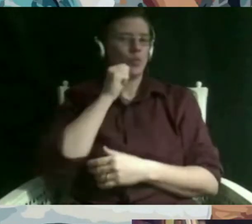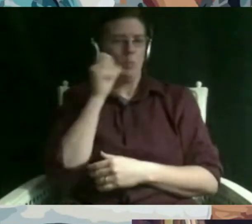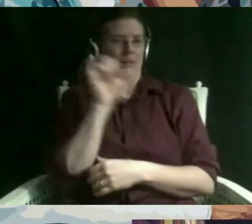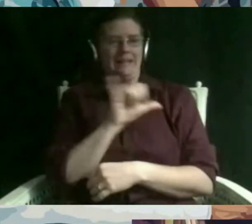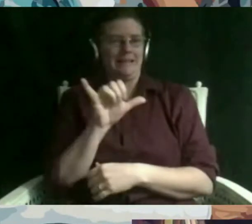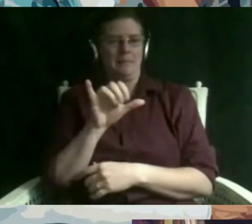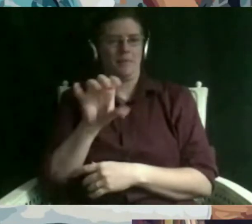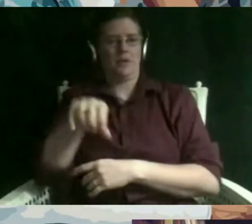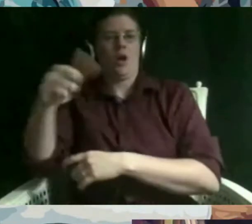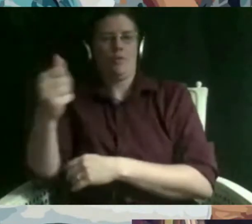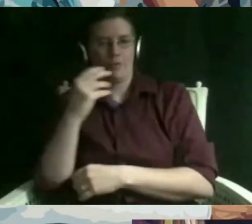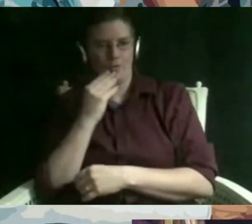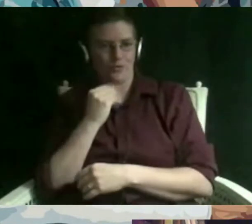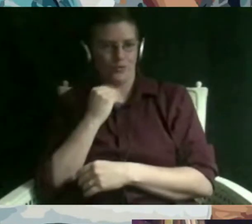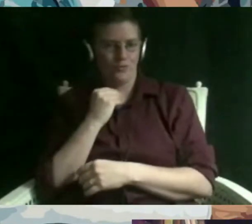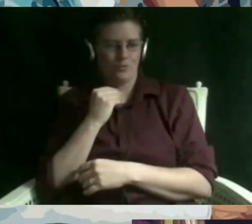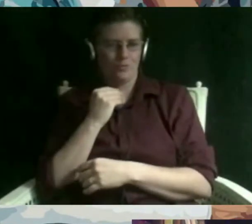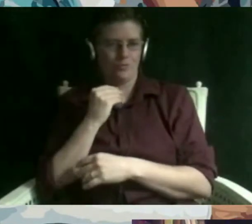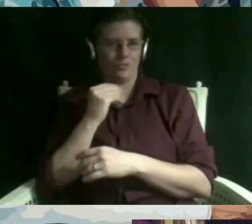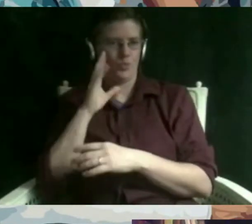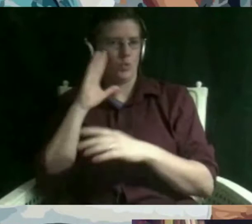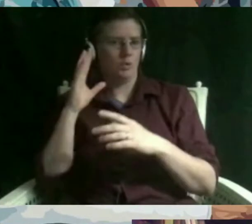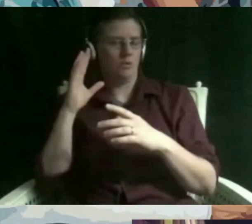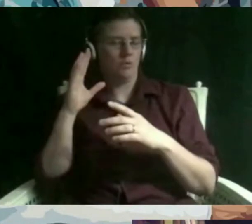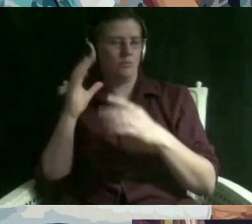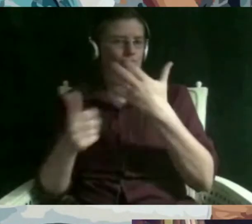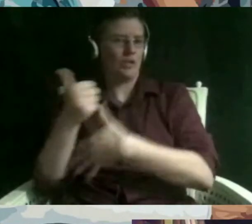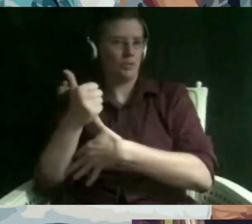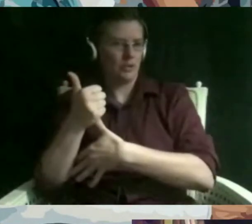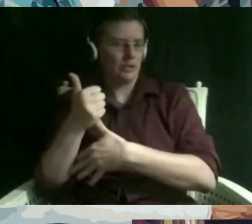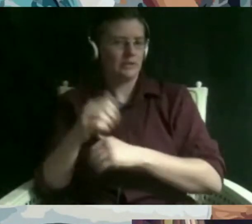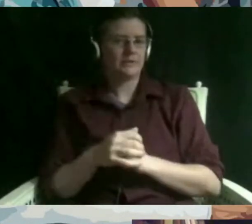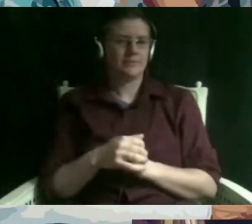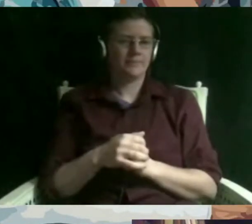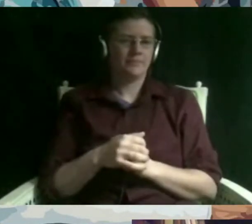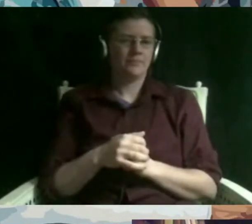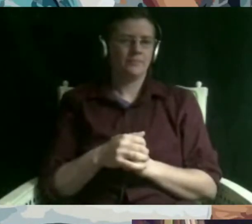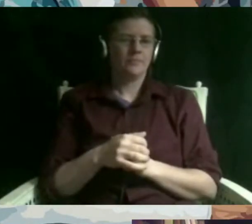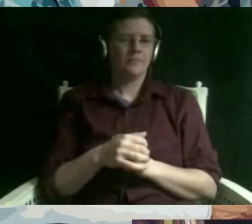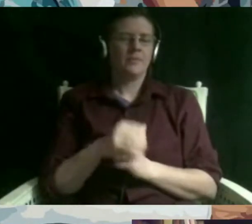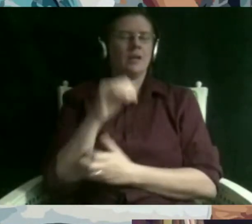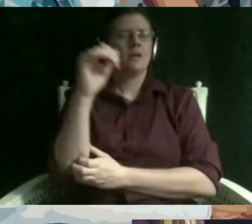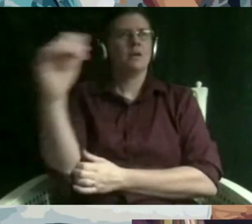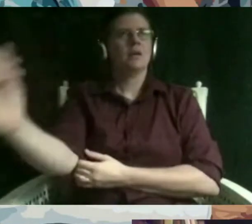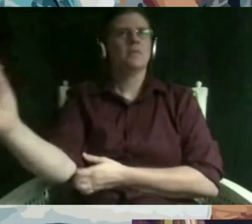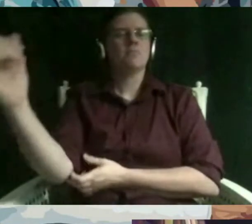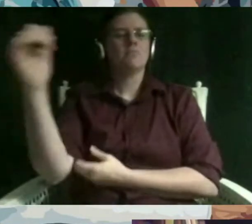jews of any denomination are going to prioritize beyond that i want people to know that judaism is